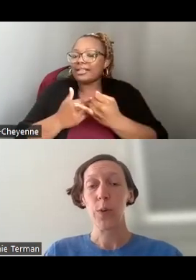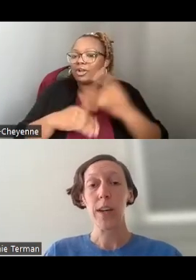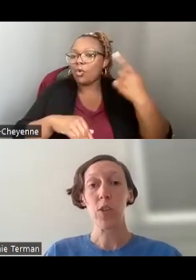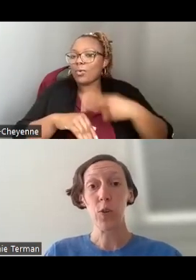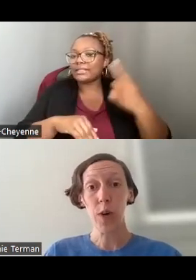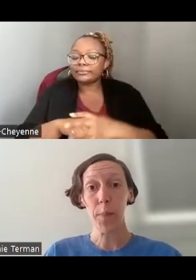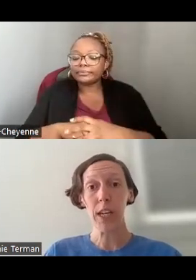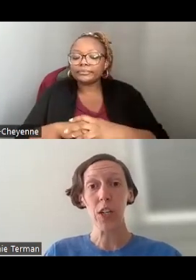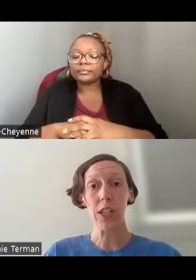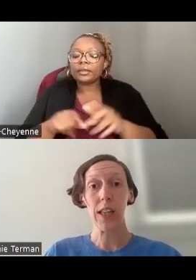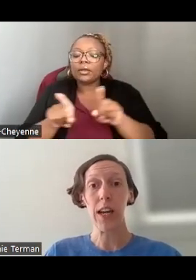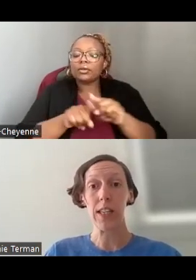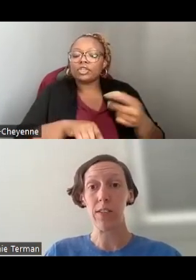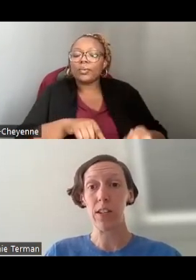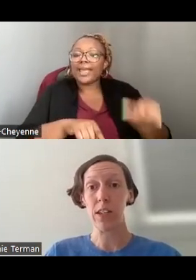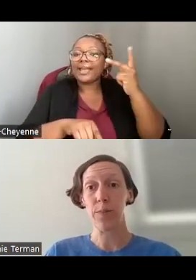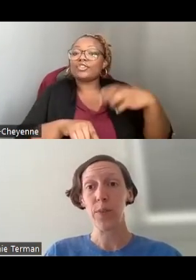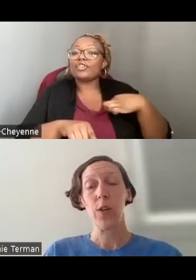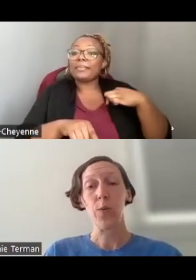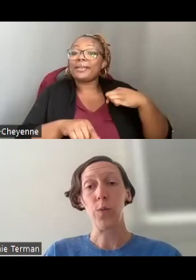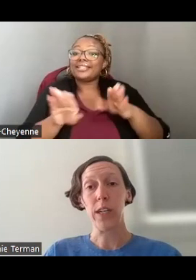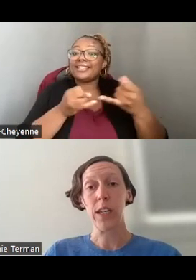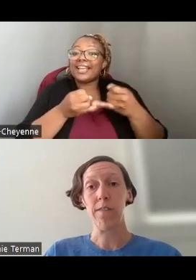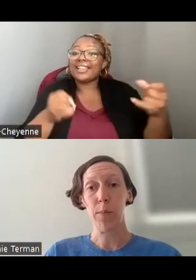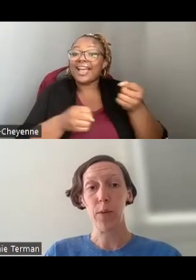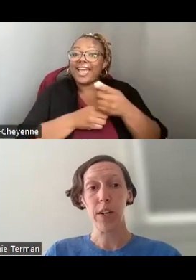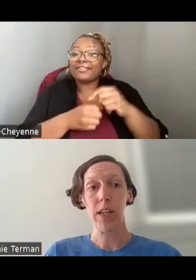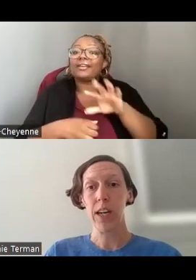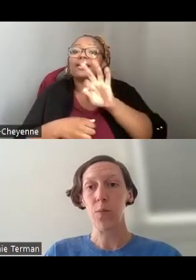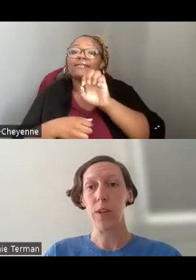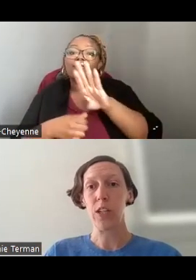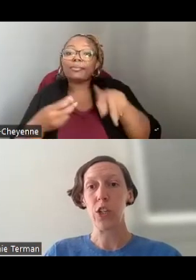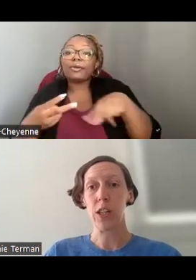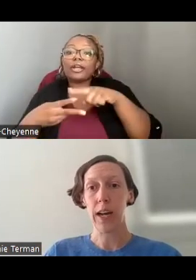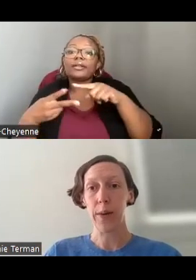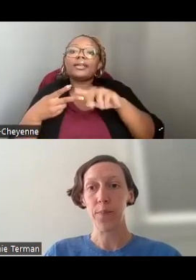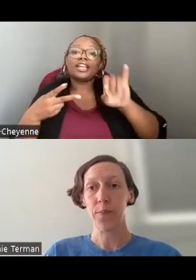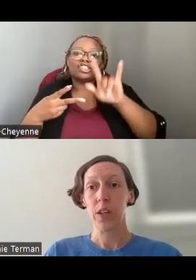WE HAVE TWO APPLICATION DEADLINES EVERY YEAR, ONE IN FEBRUARY AND ONE IN JULY.